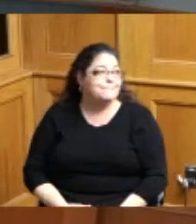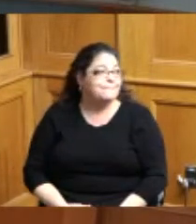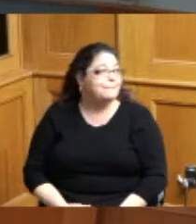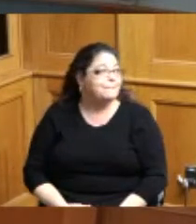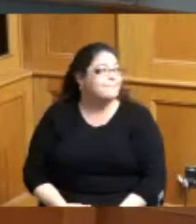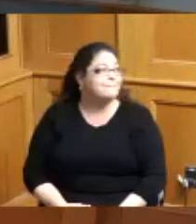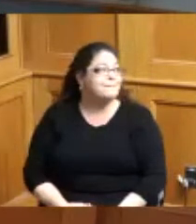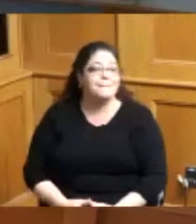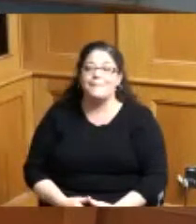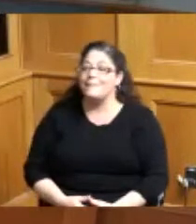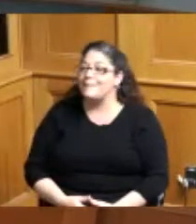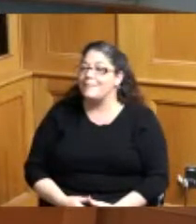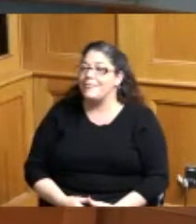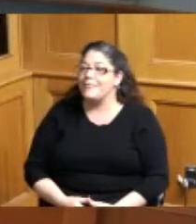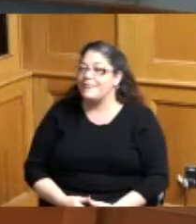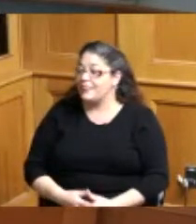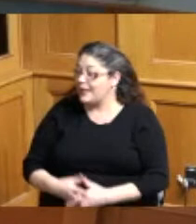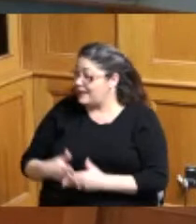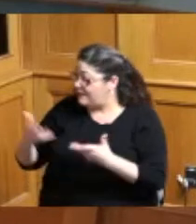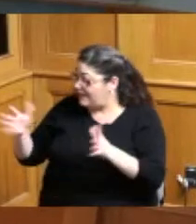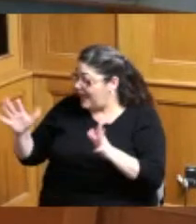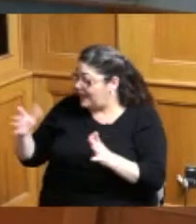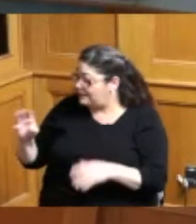okay well is that at Mr Babcock